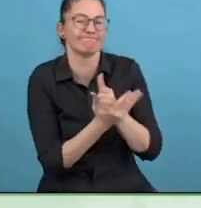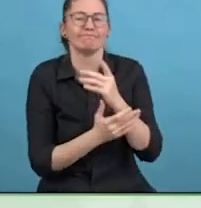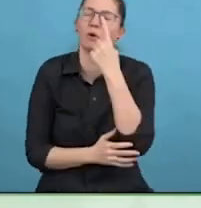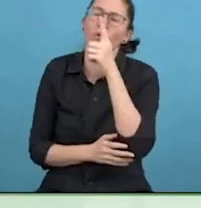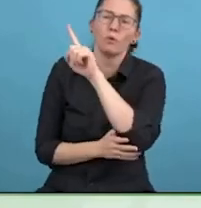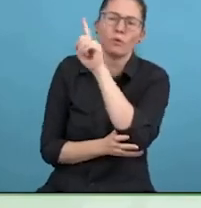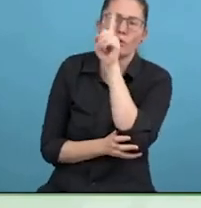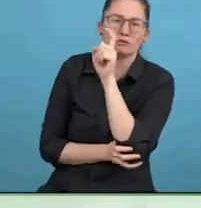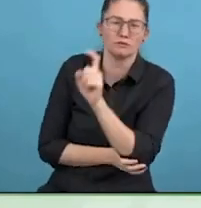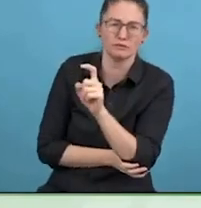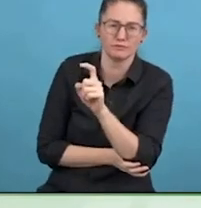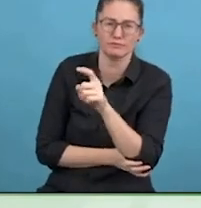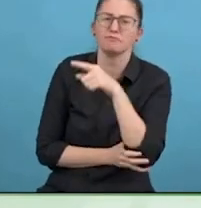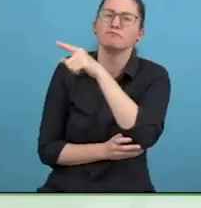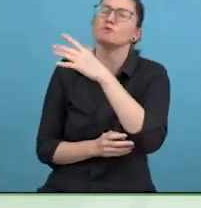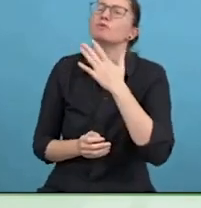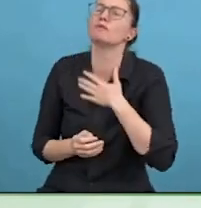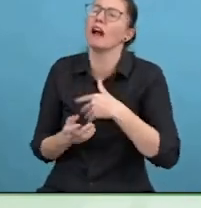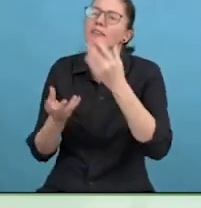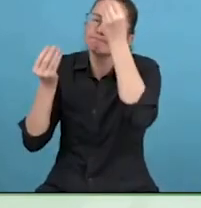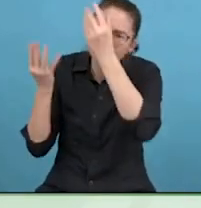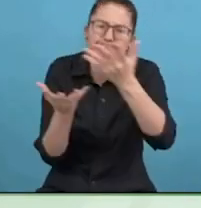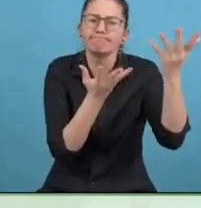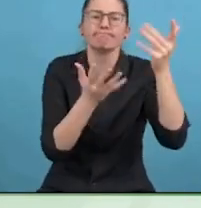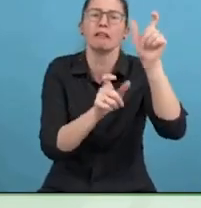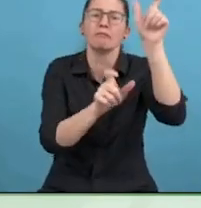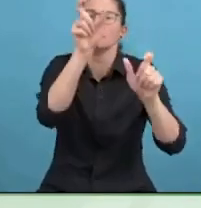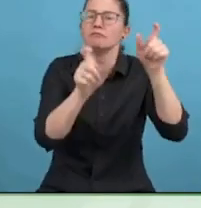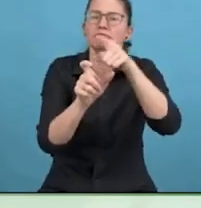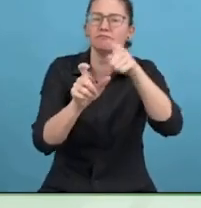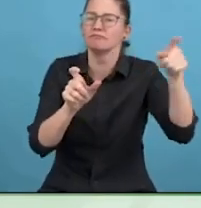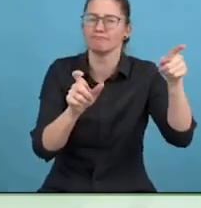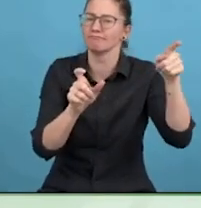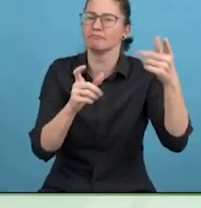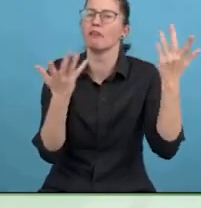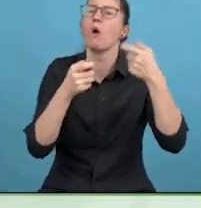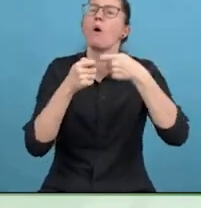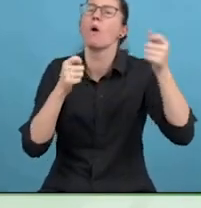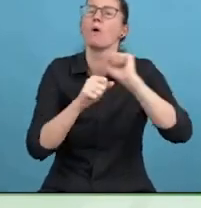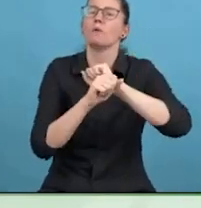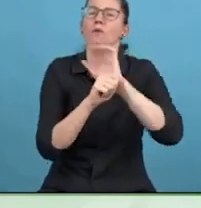It is not easy to come, in my example, something happened to my brain.